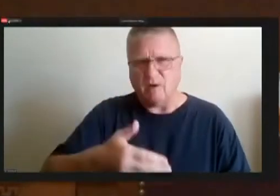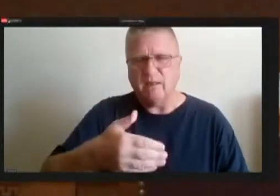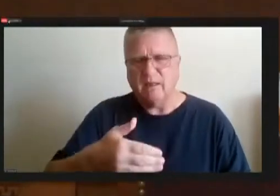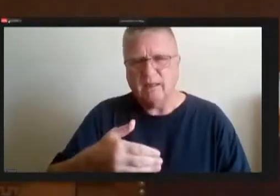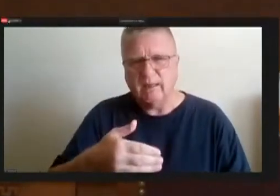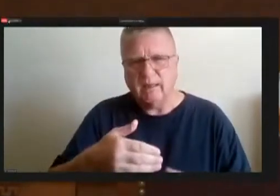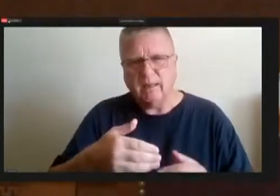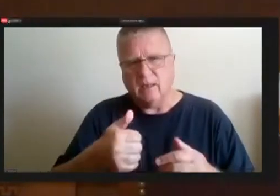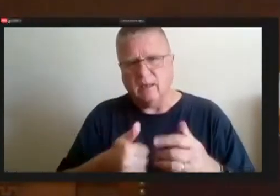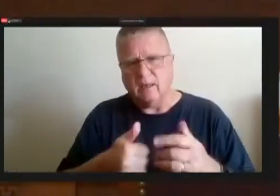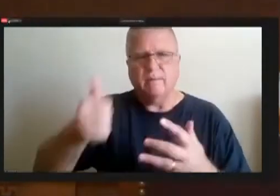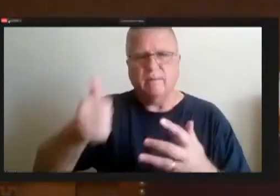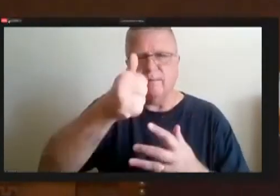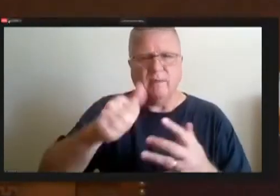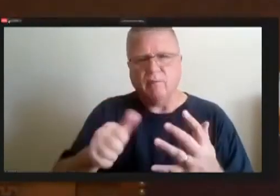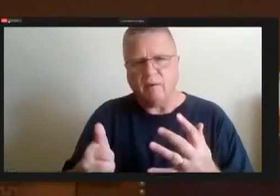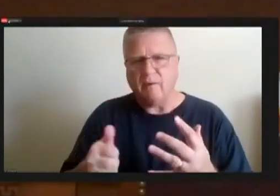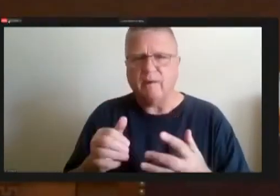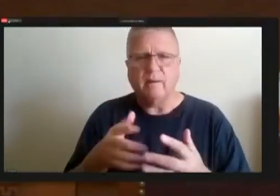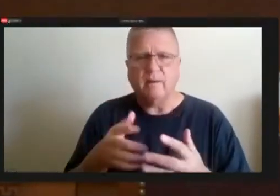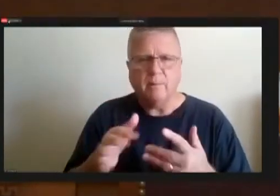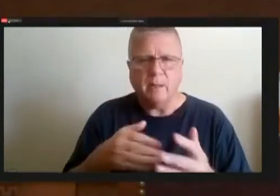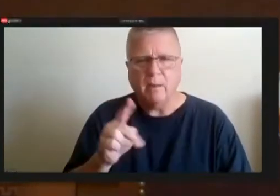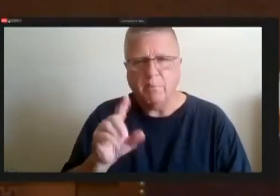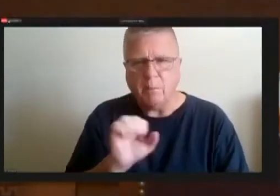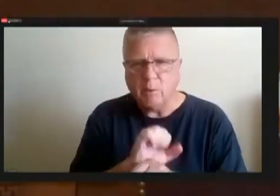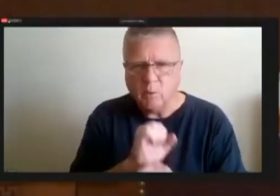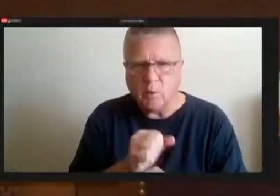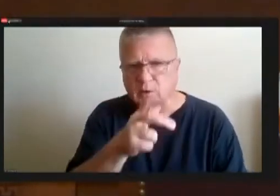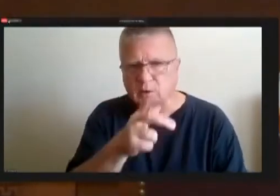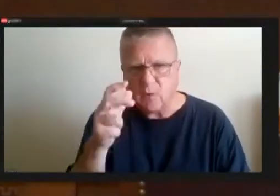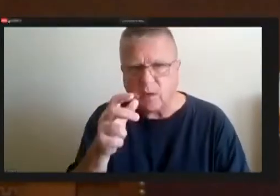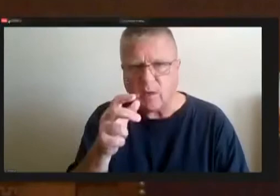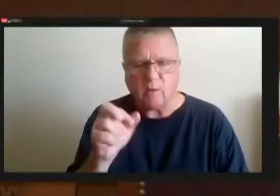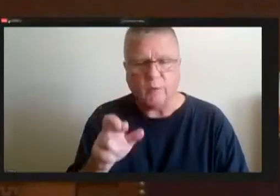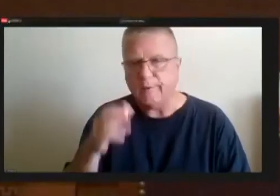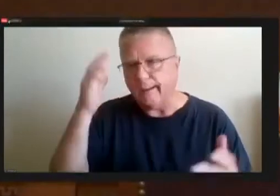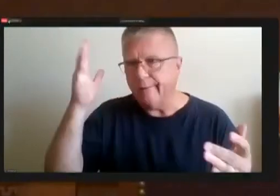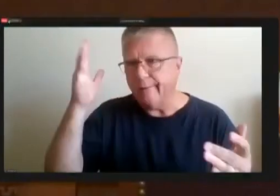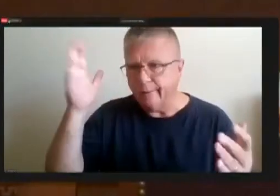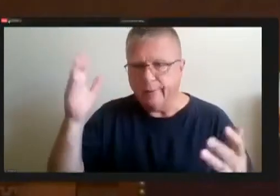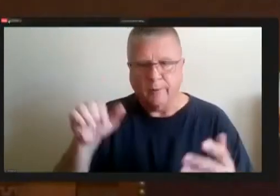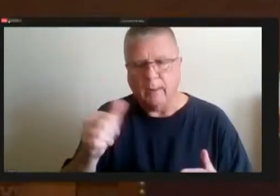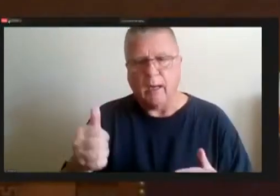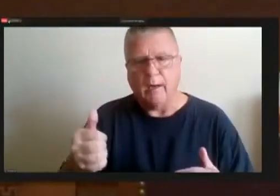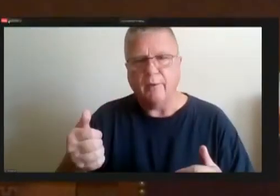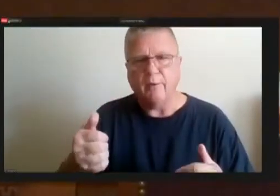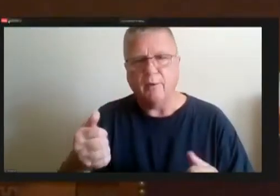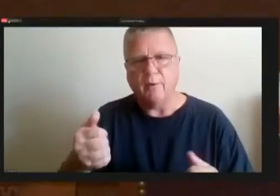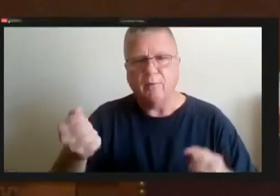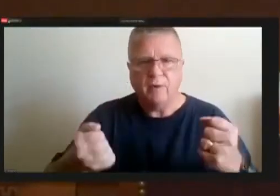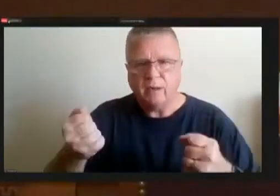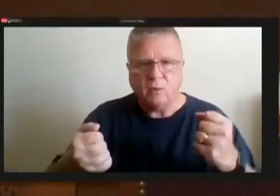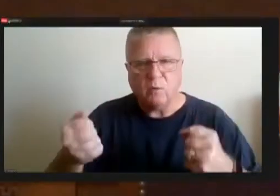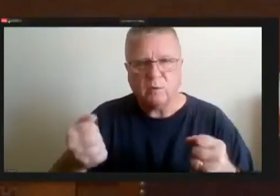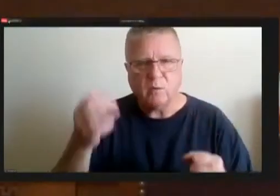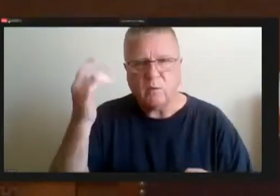a public work truck, whether it's a. I don't know, other vehicles because they're all bought, I think there's a.